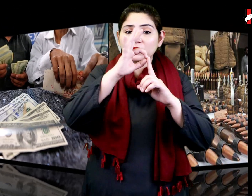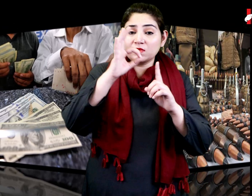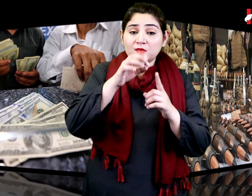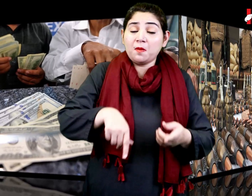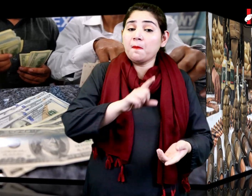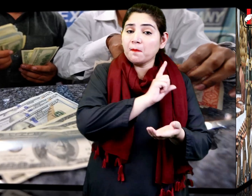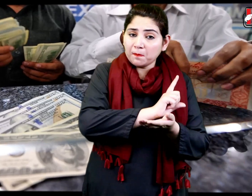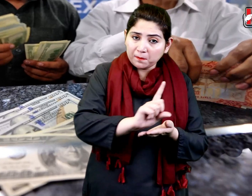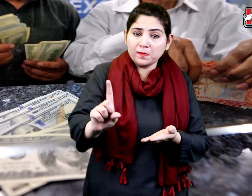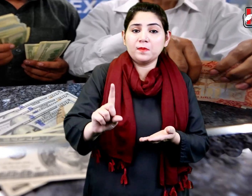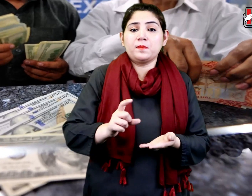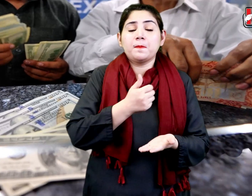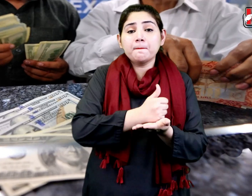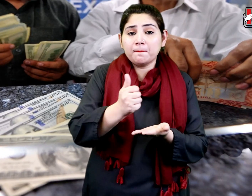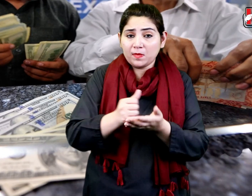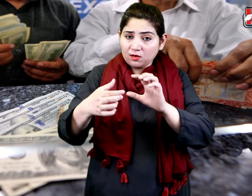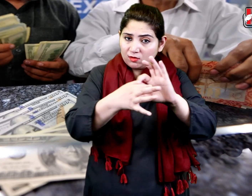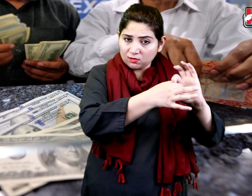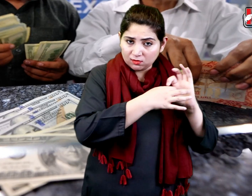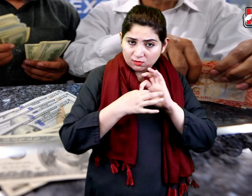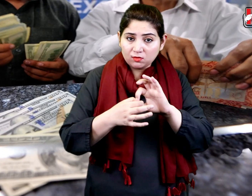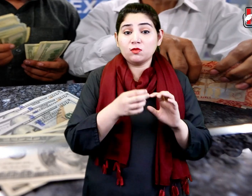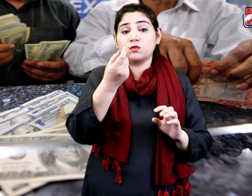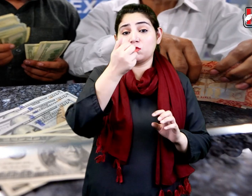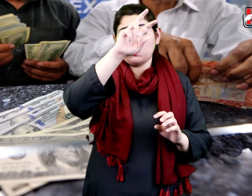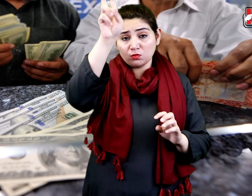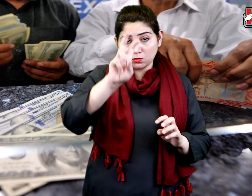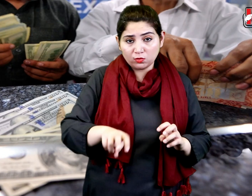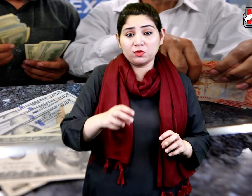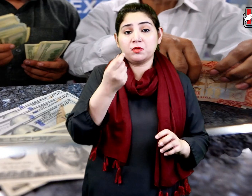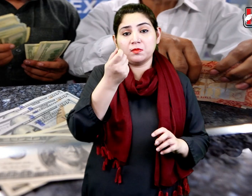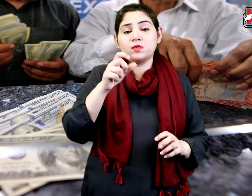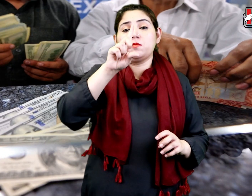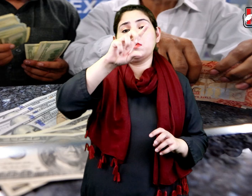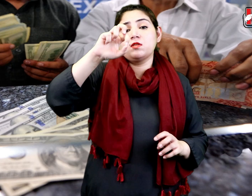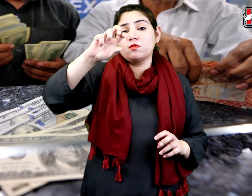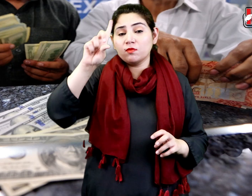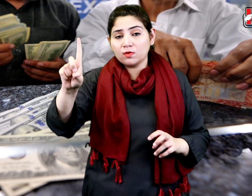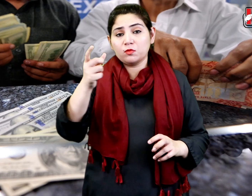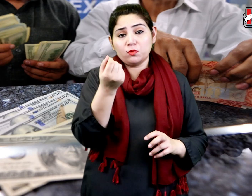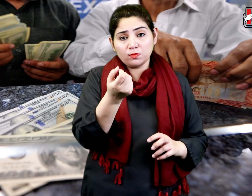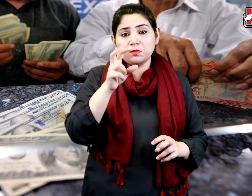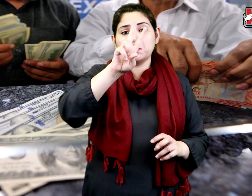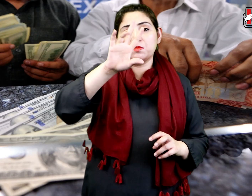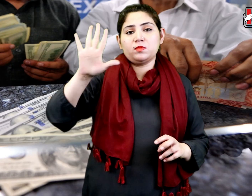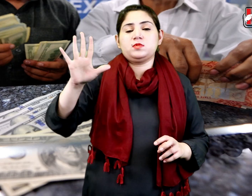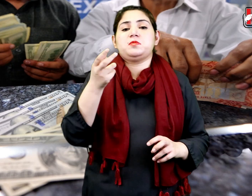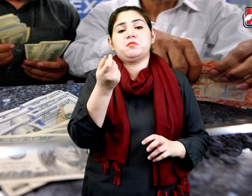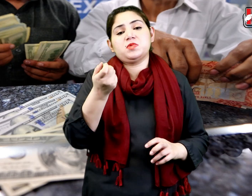For the first time in the history of Pakistan, the dollar reached the level of 181 rupees 25 paise in the interbank market